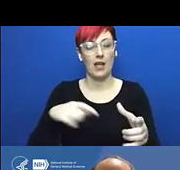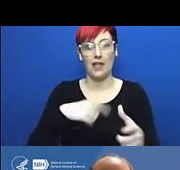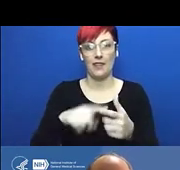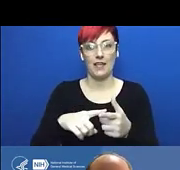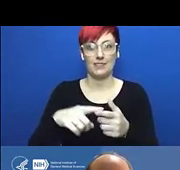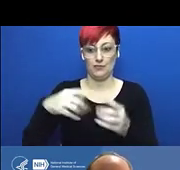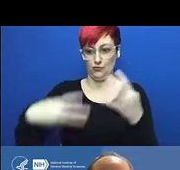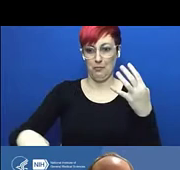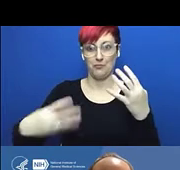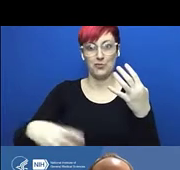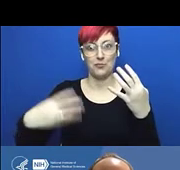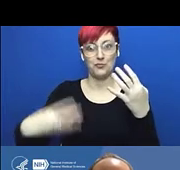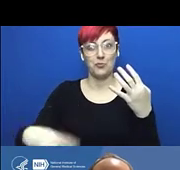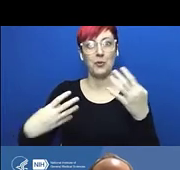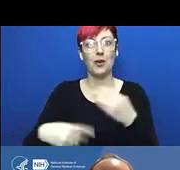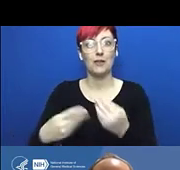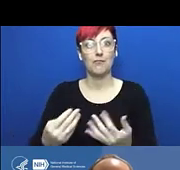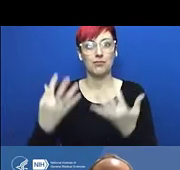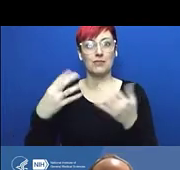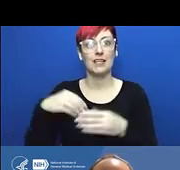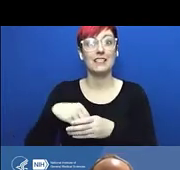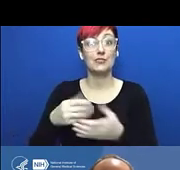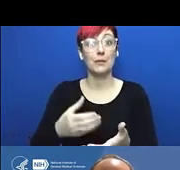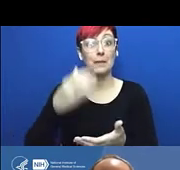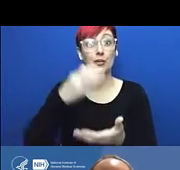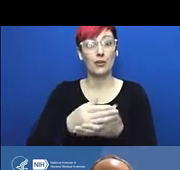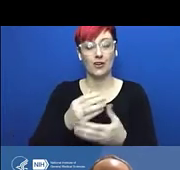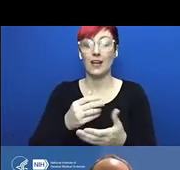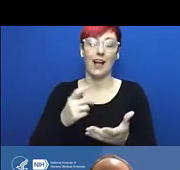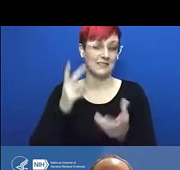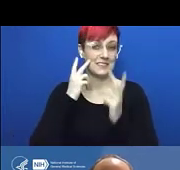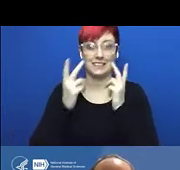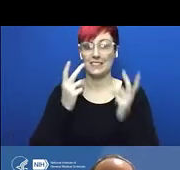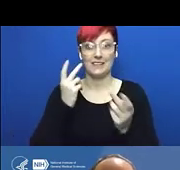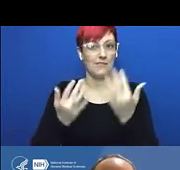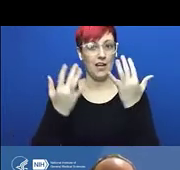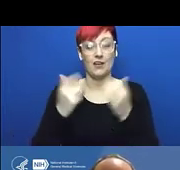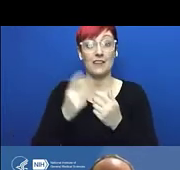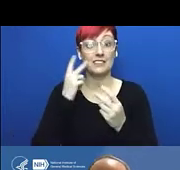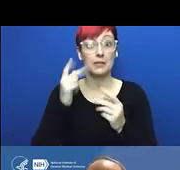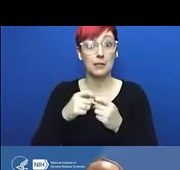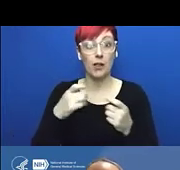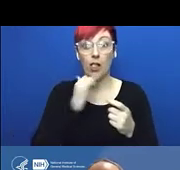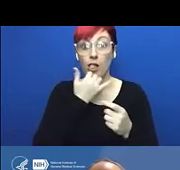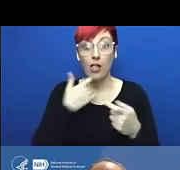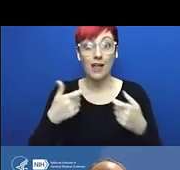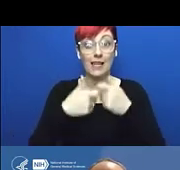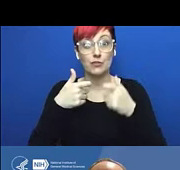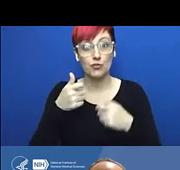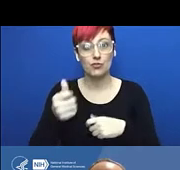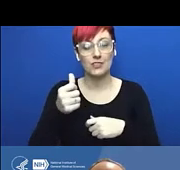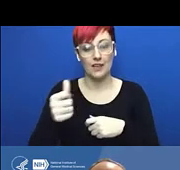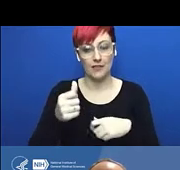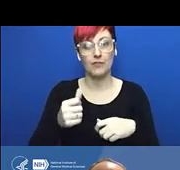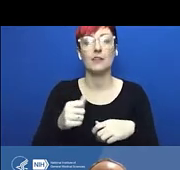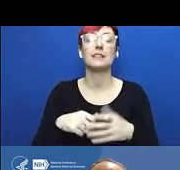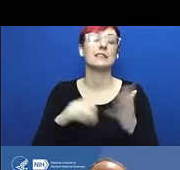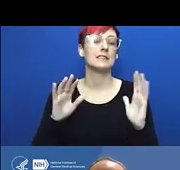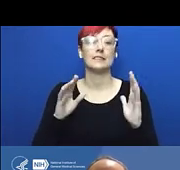And so again, had this happened when somebody was there, multiple people would've been probably killed if not seriously injured,